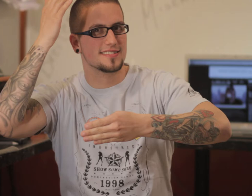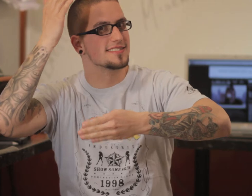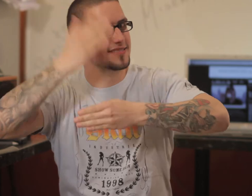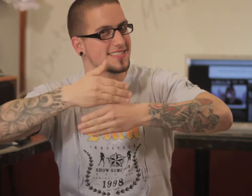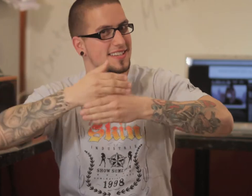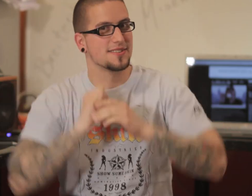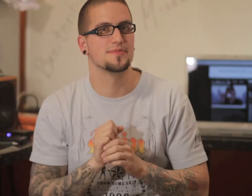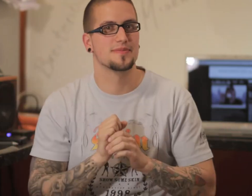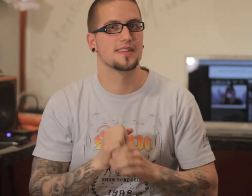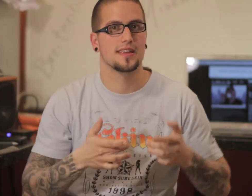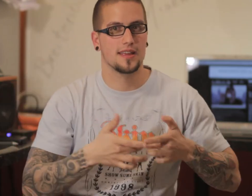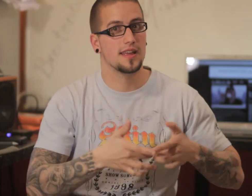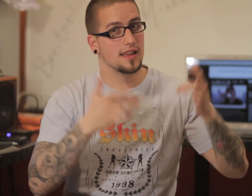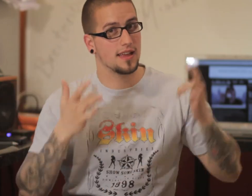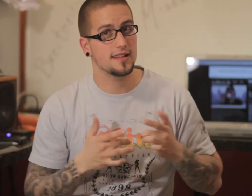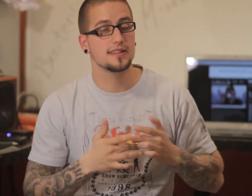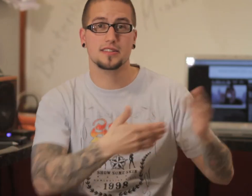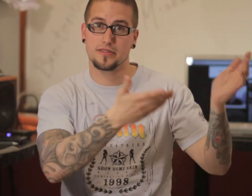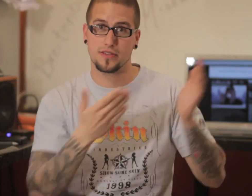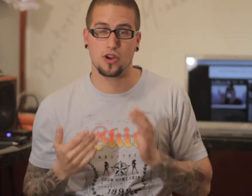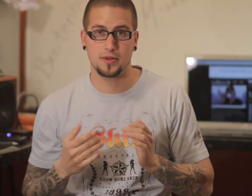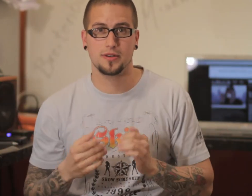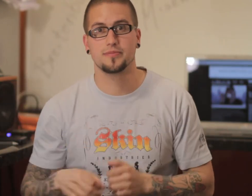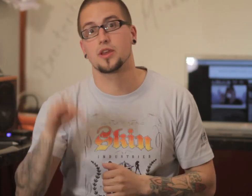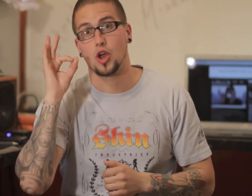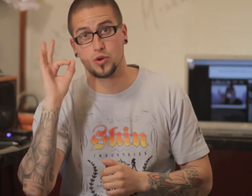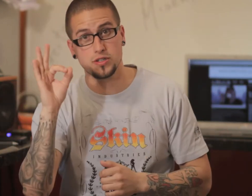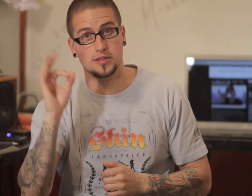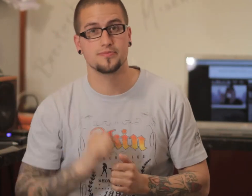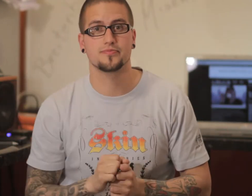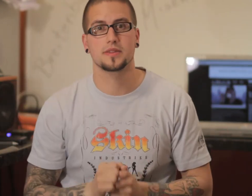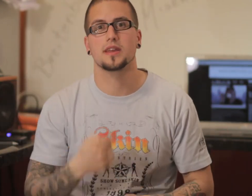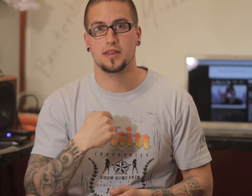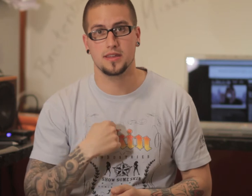"head slate!" Hello and welcome! How are you, good?